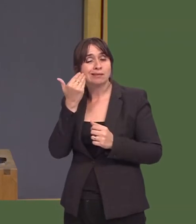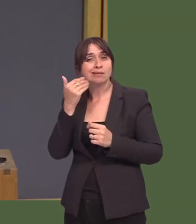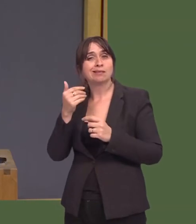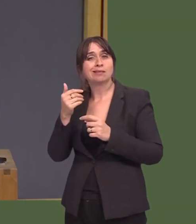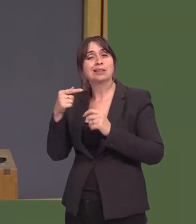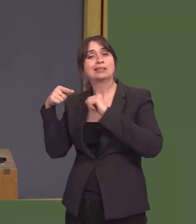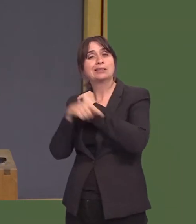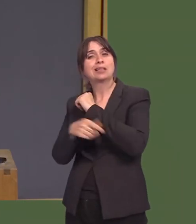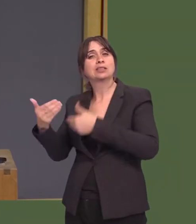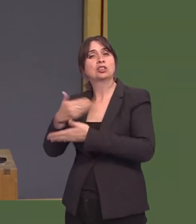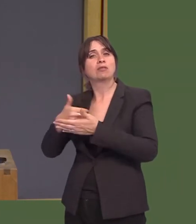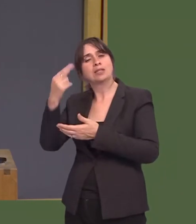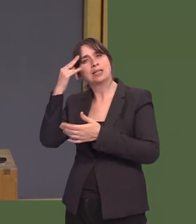called StepChange.